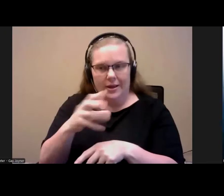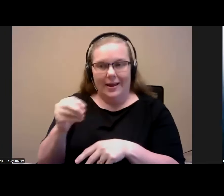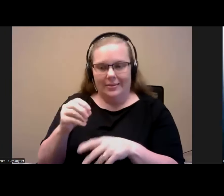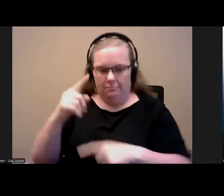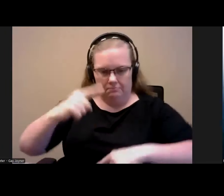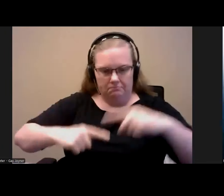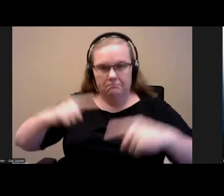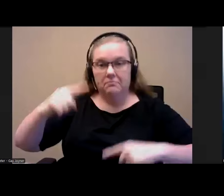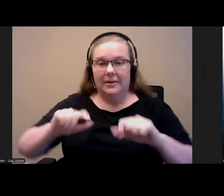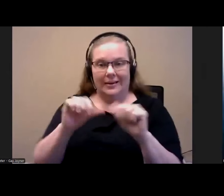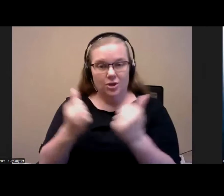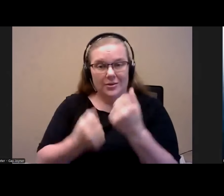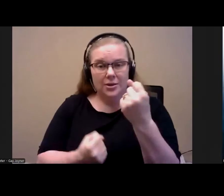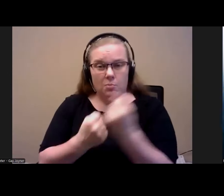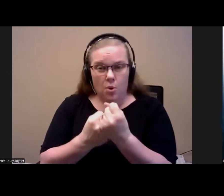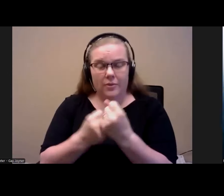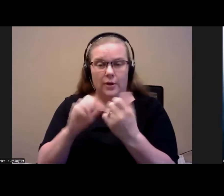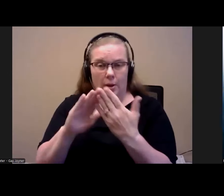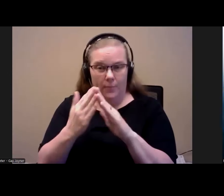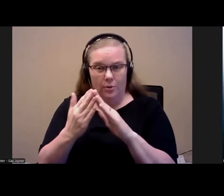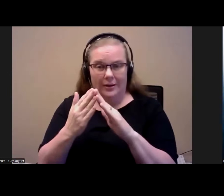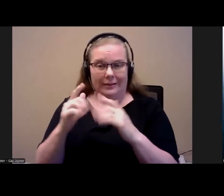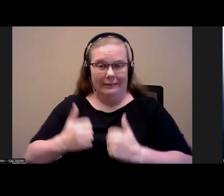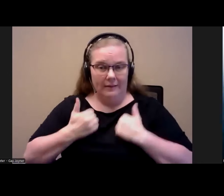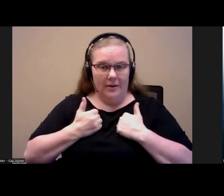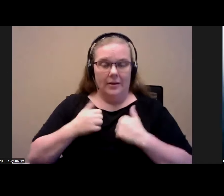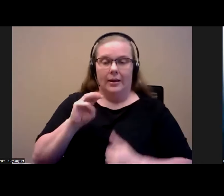living, you have Medicaid, Money Follows the Person, centers find abundant living,